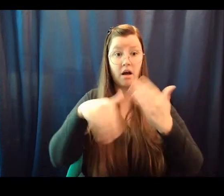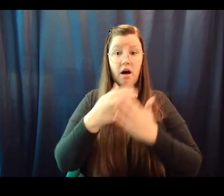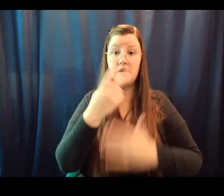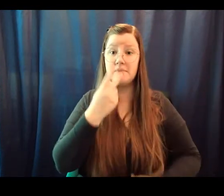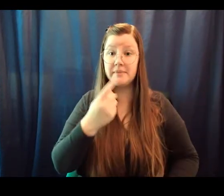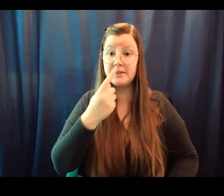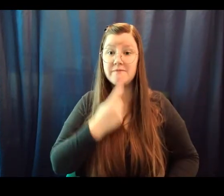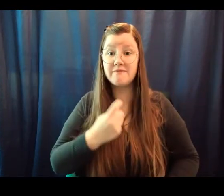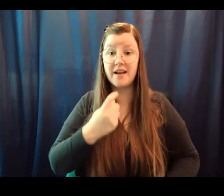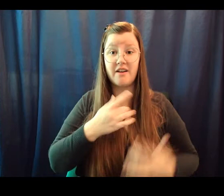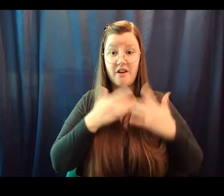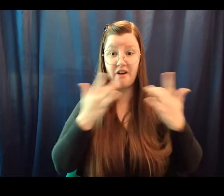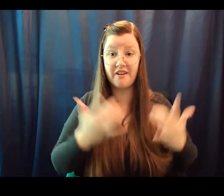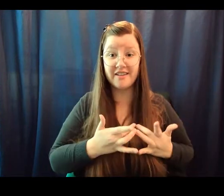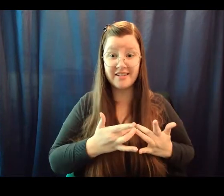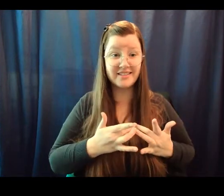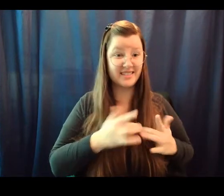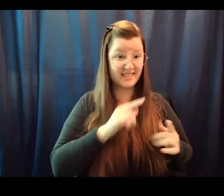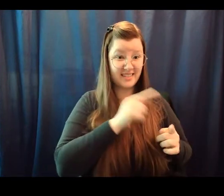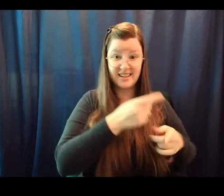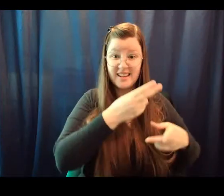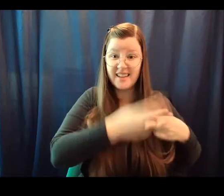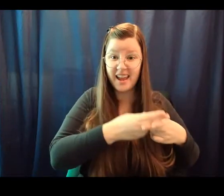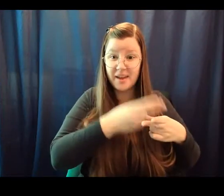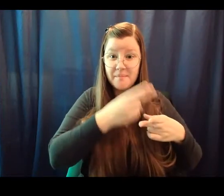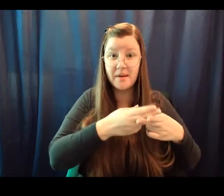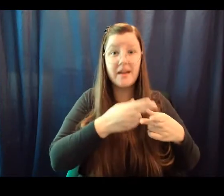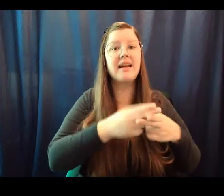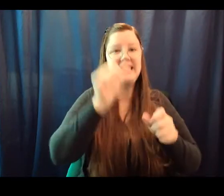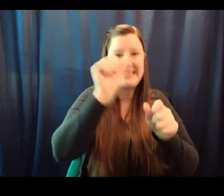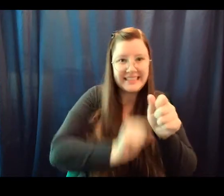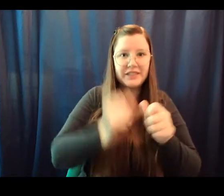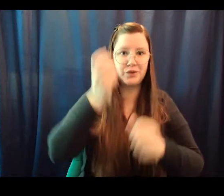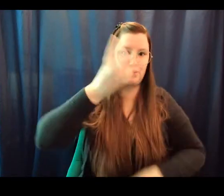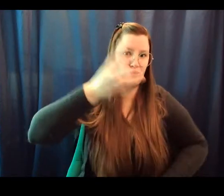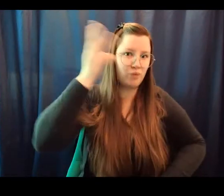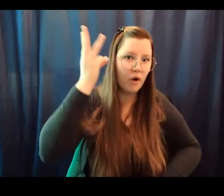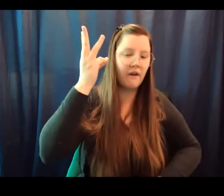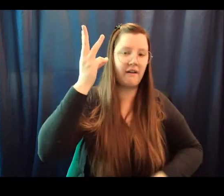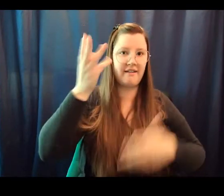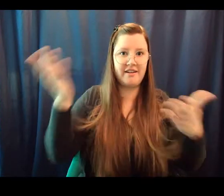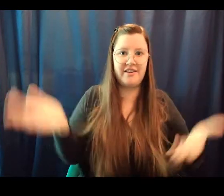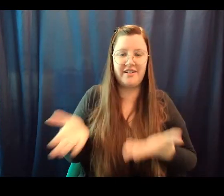every Warrior's name on them. It's tradition here at Edmonds Woodway High School that the